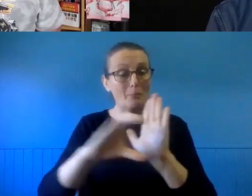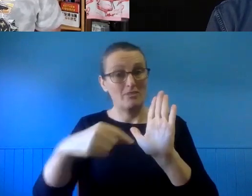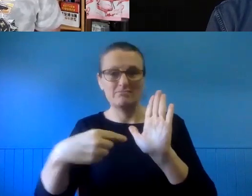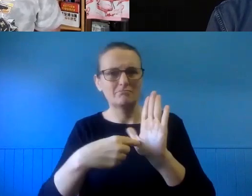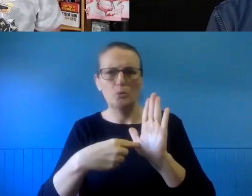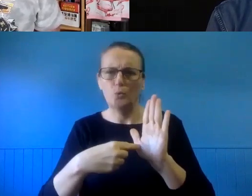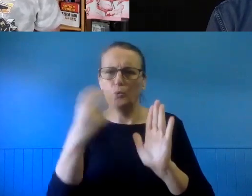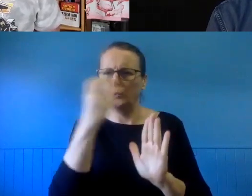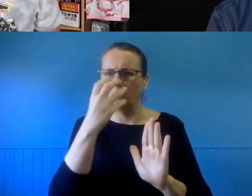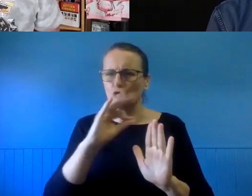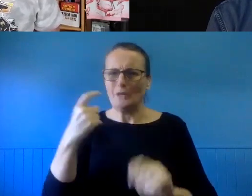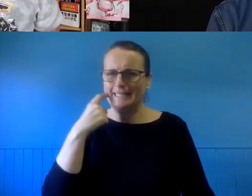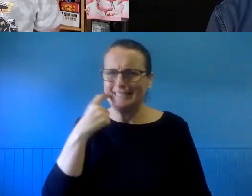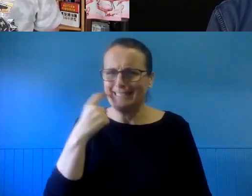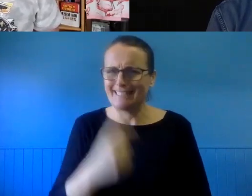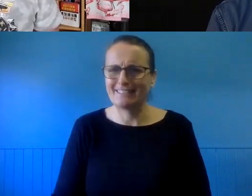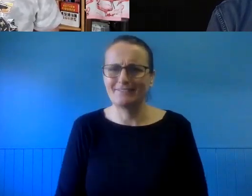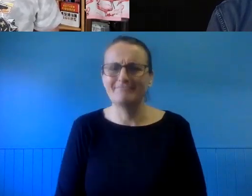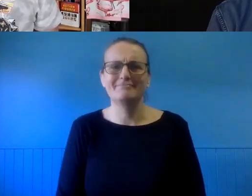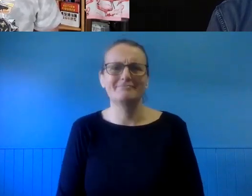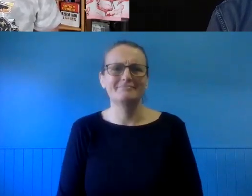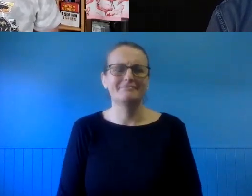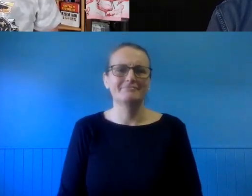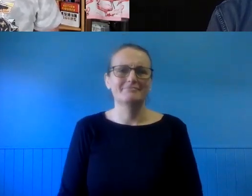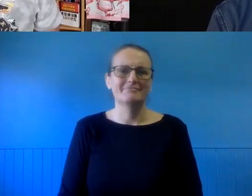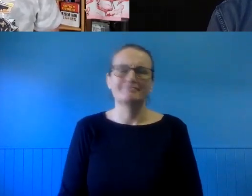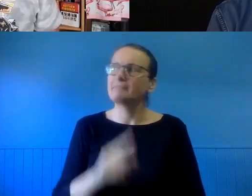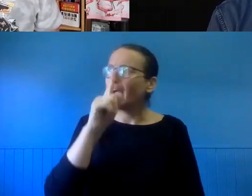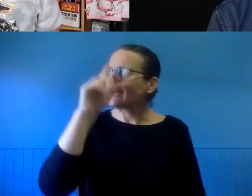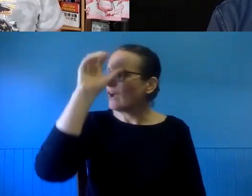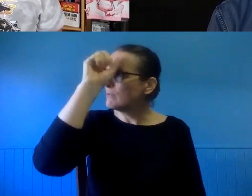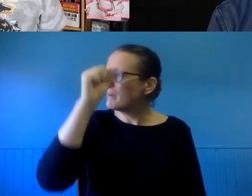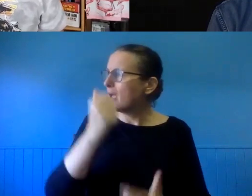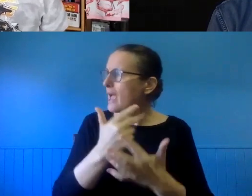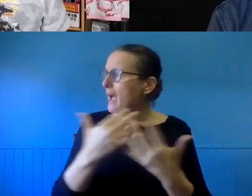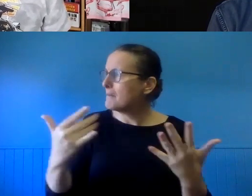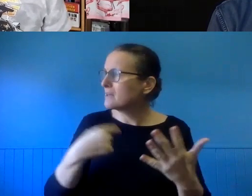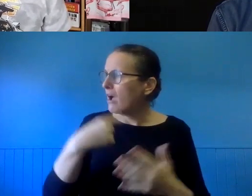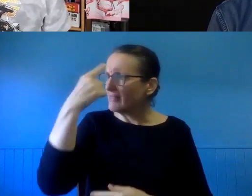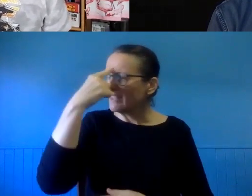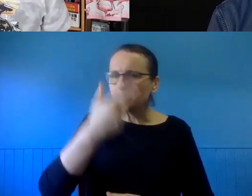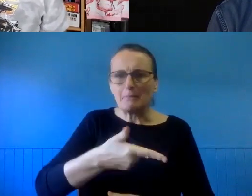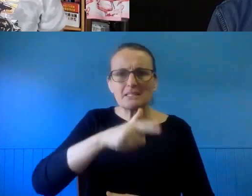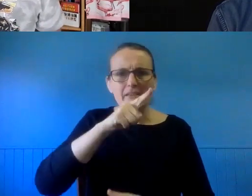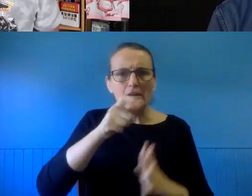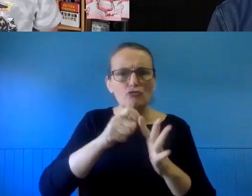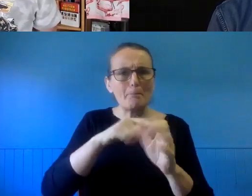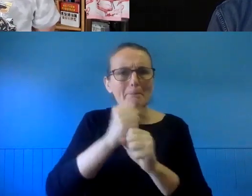Like, it is - it is a - I can't remember how many - but it is about 700 pages in the Copyright Act. Will is a lot it.